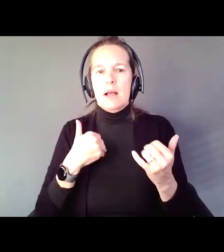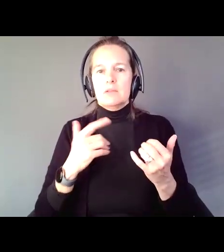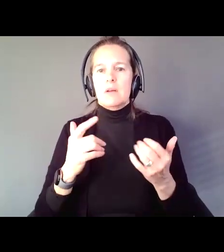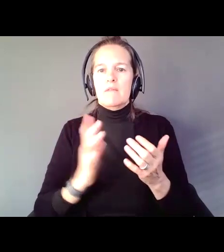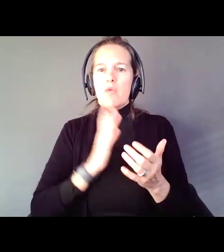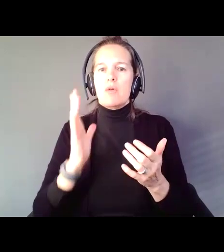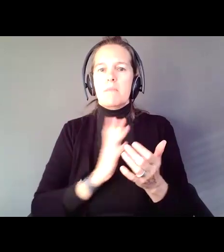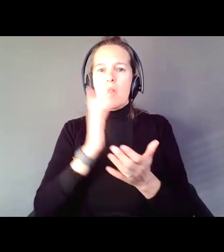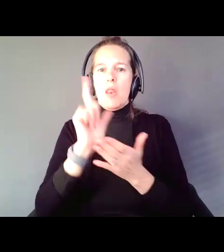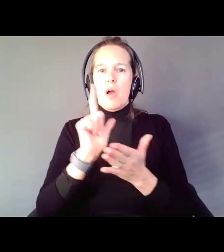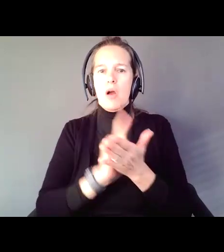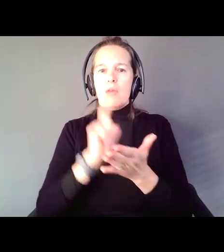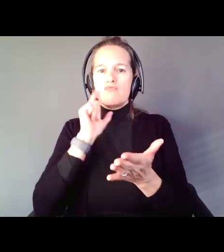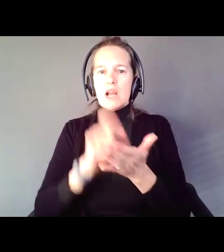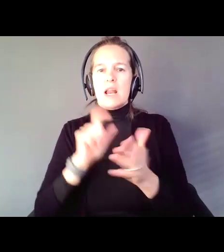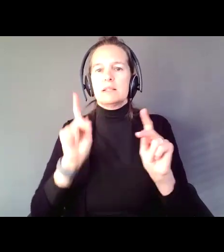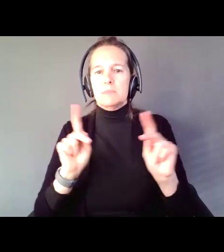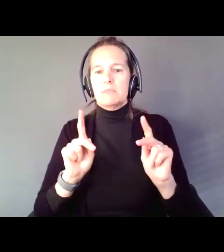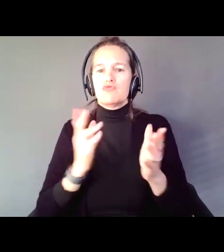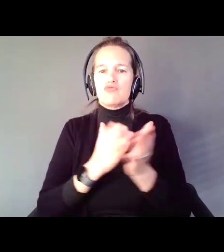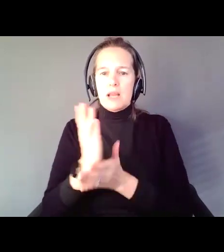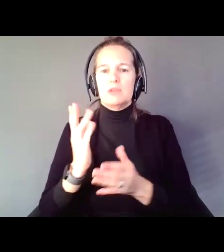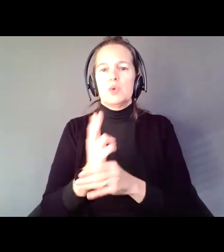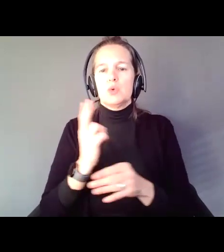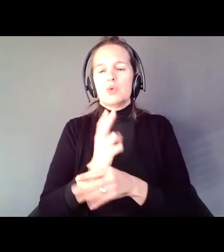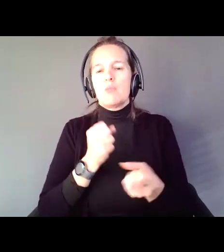recognizing people's right to use Supported Decision Making, and I have been in court in